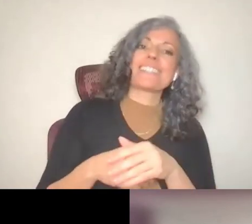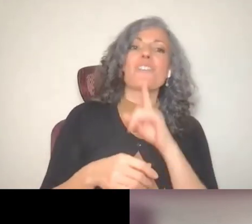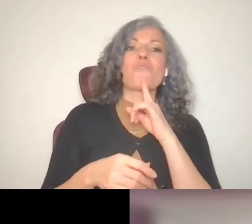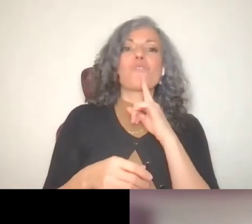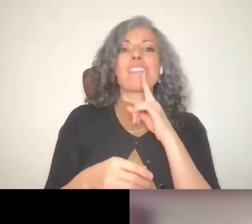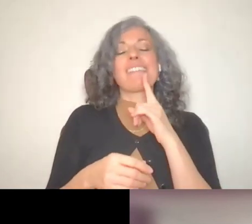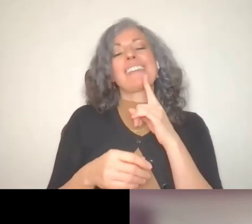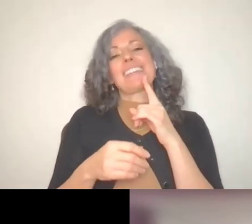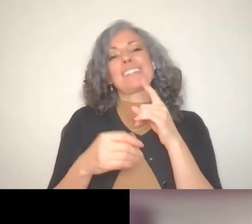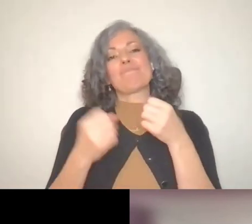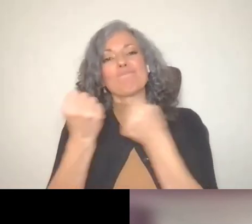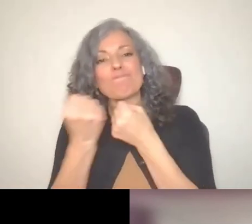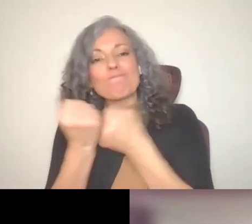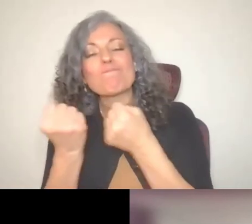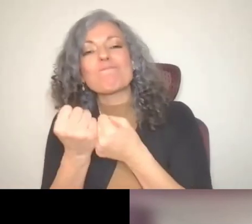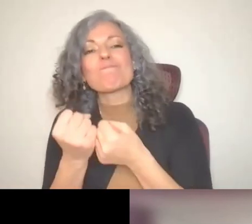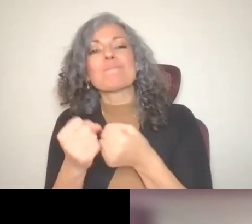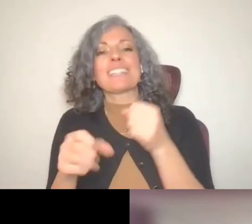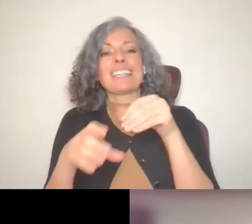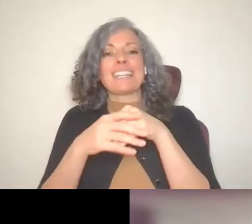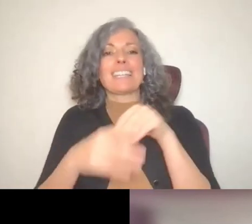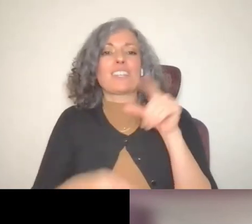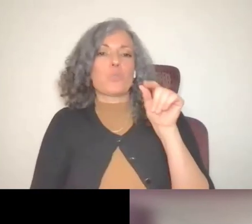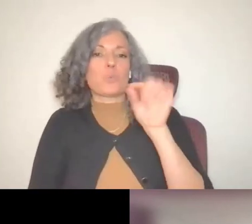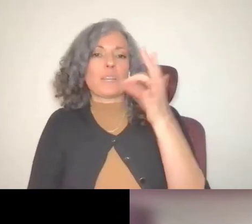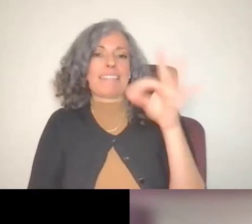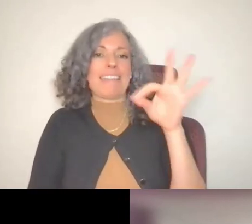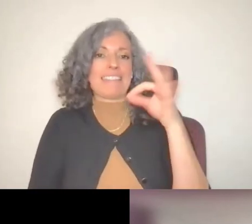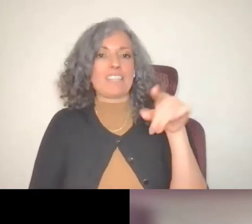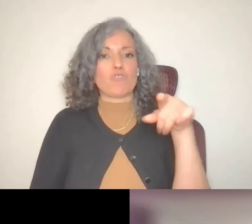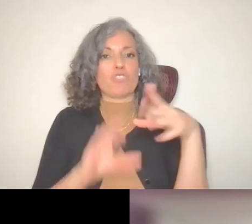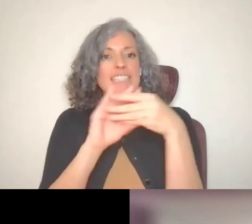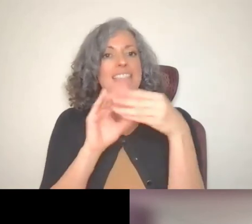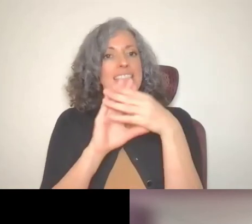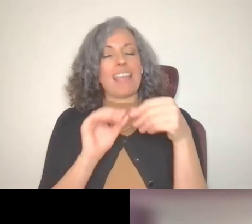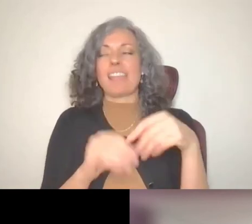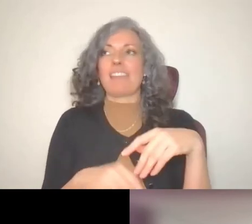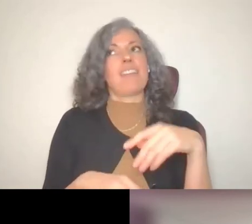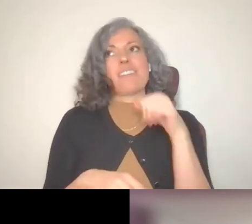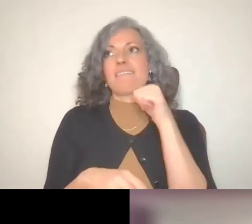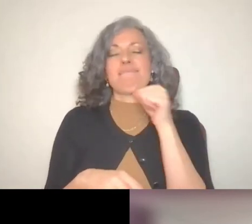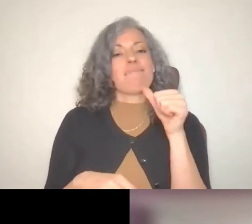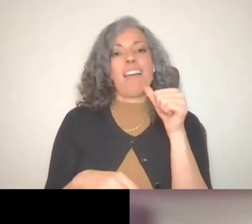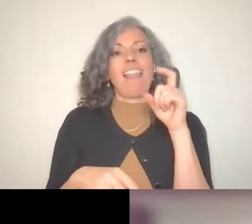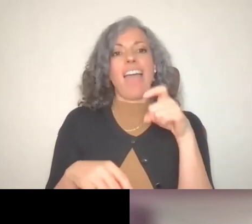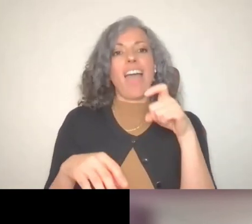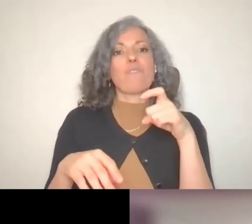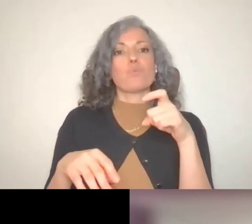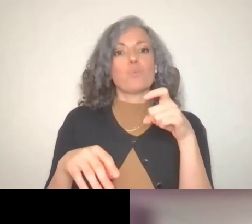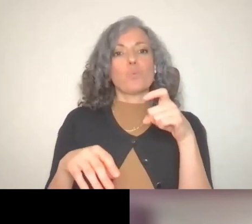Back in 2019 had said you know, it's exempt from eligibility for from so many of these